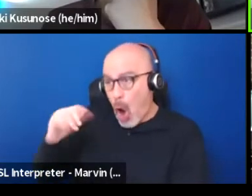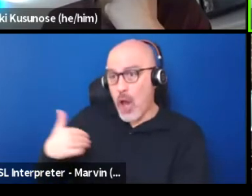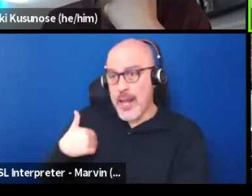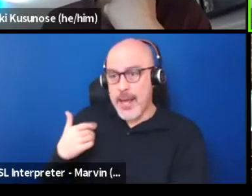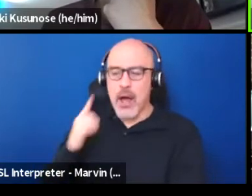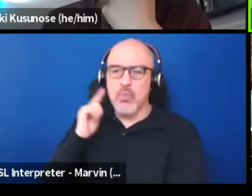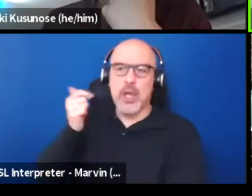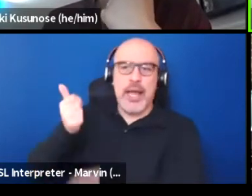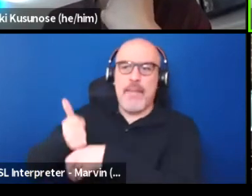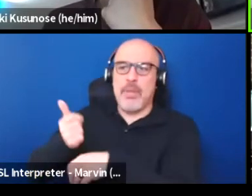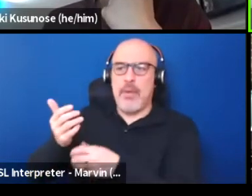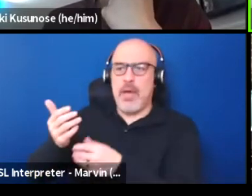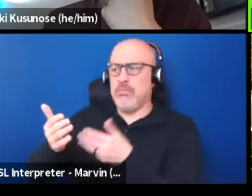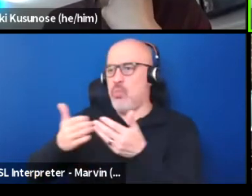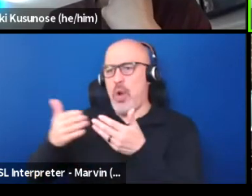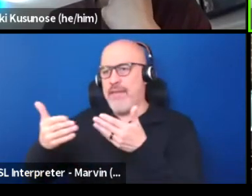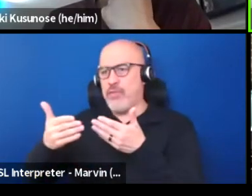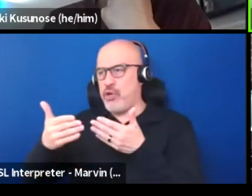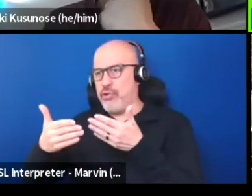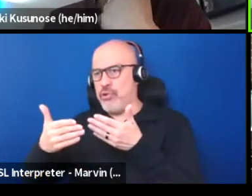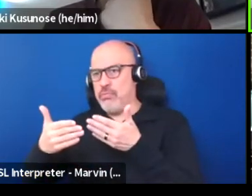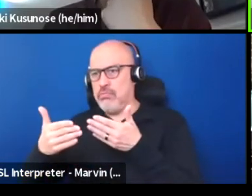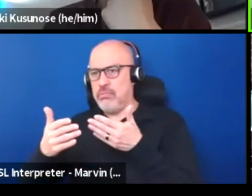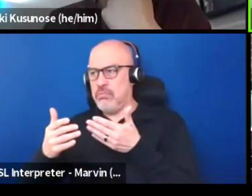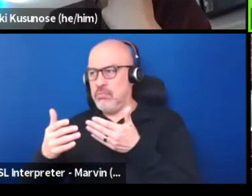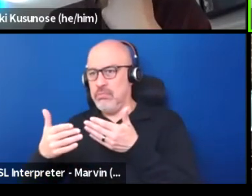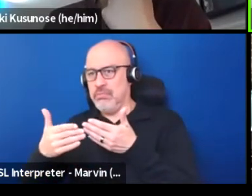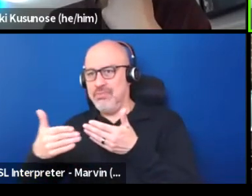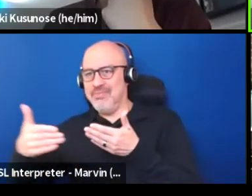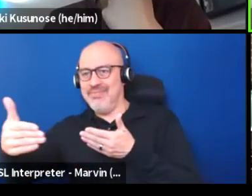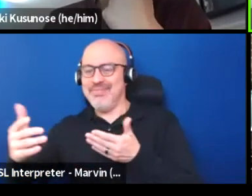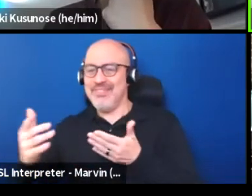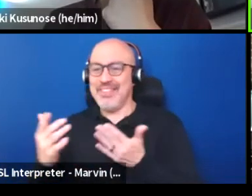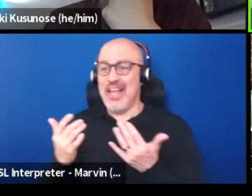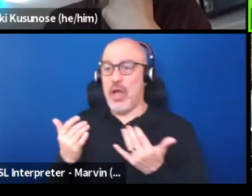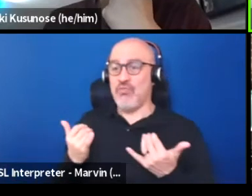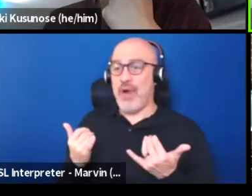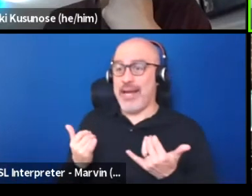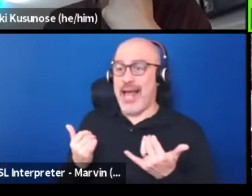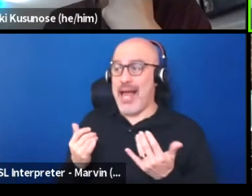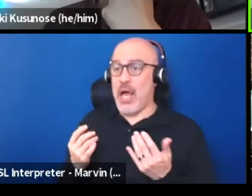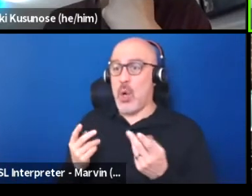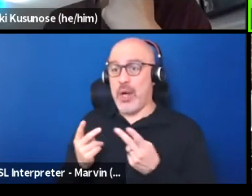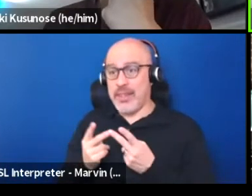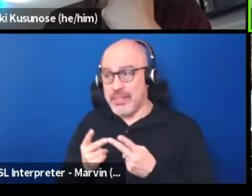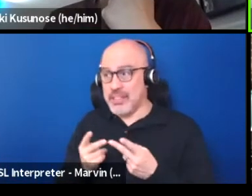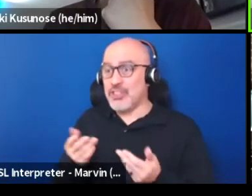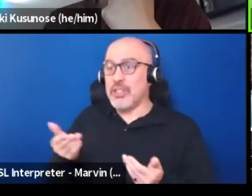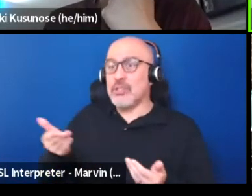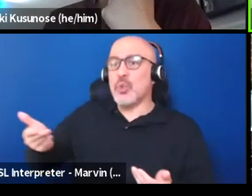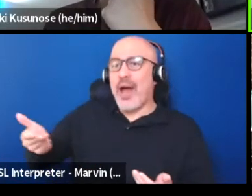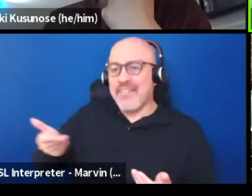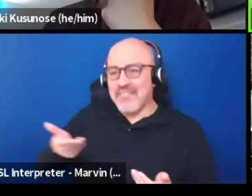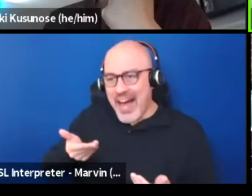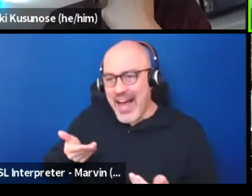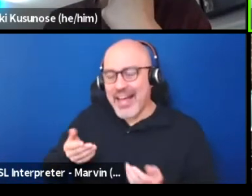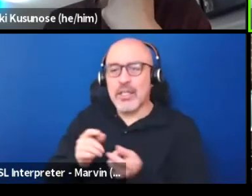whatever those of us who are currently in a position to invite change or demand it.